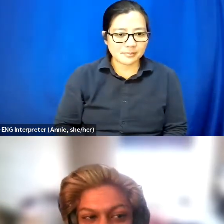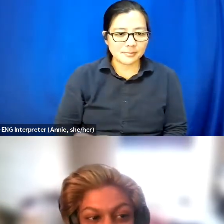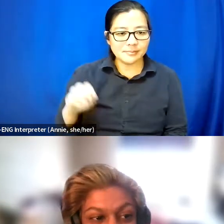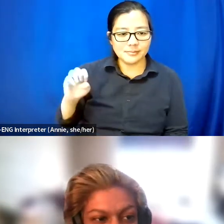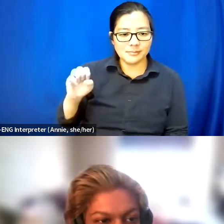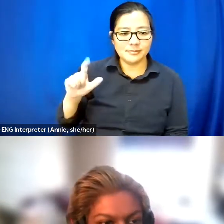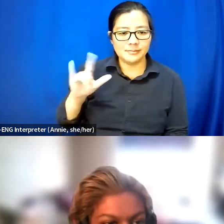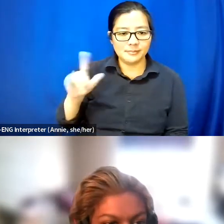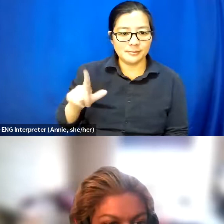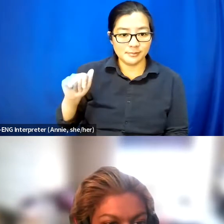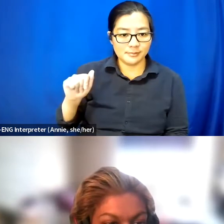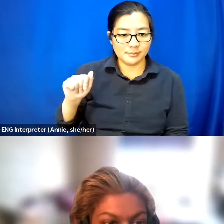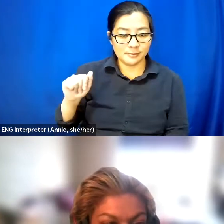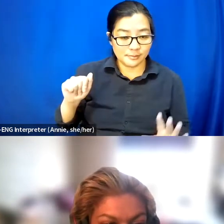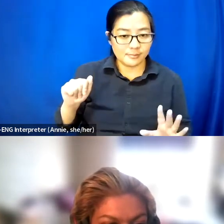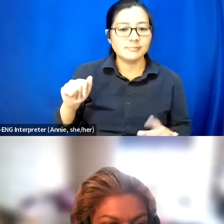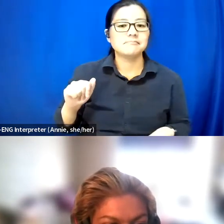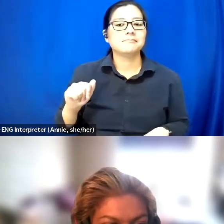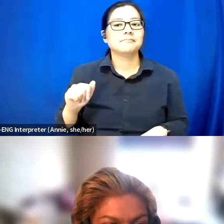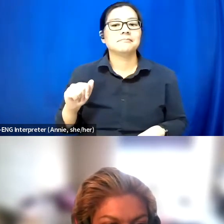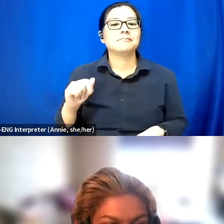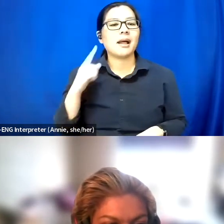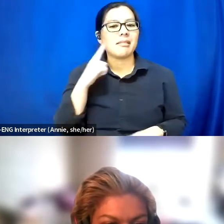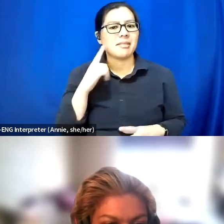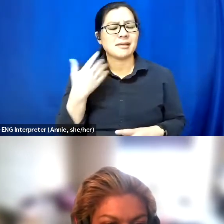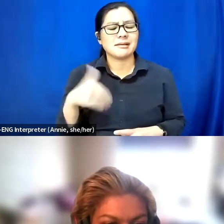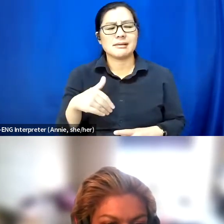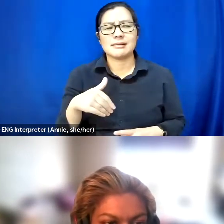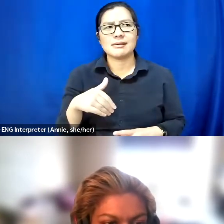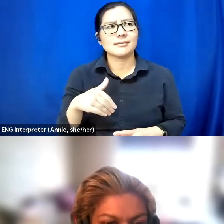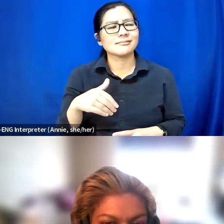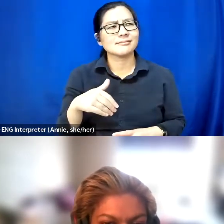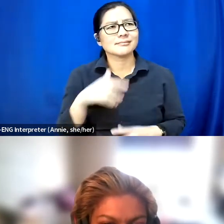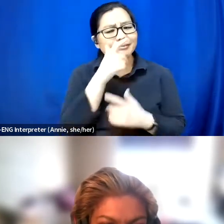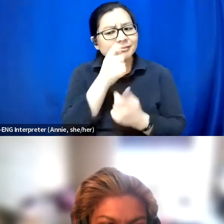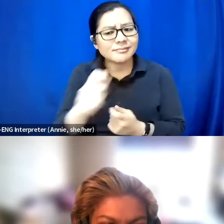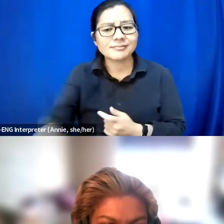Yeah, I think it's a big -- interestingly I just did a post actually